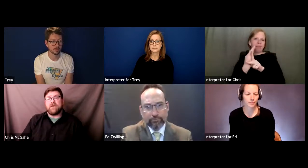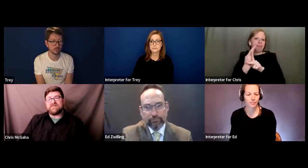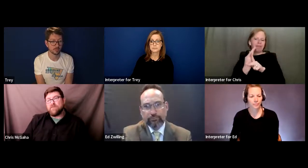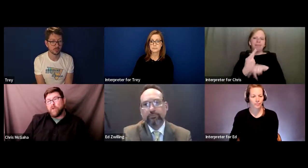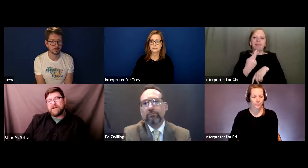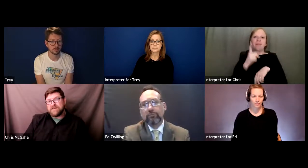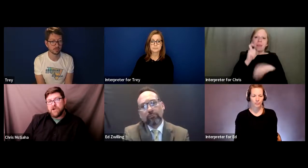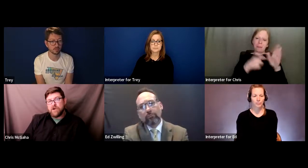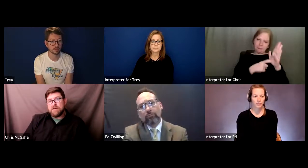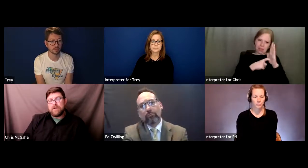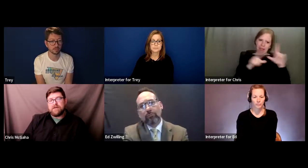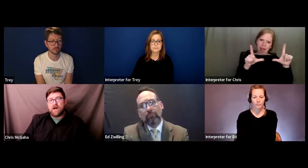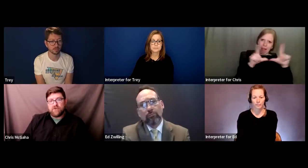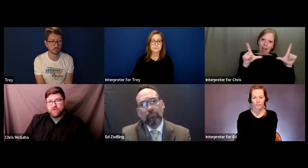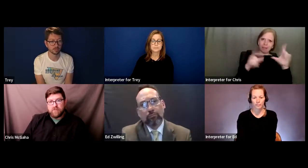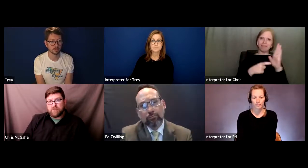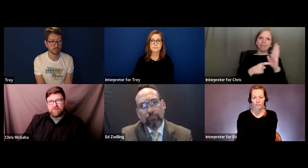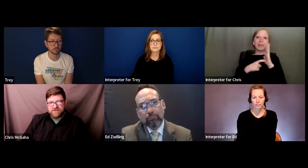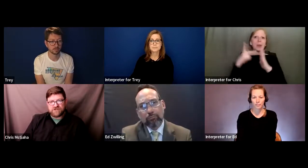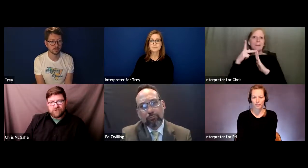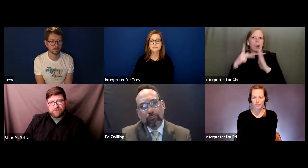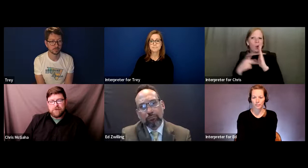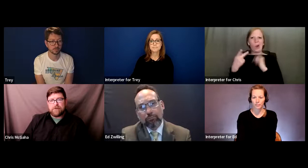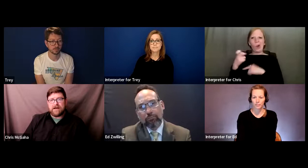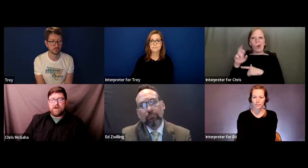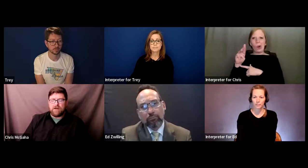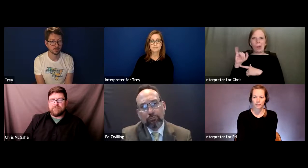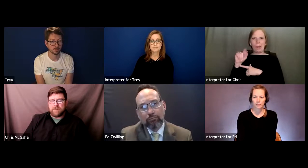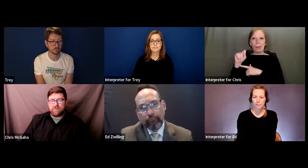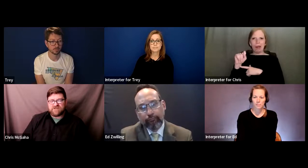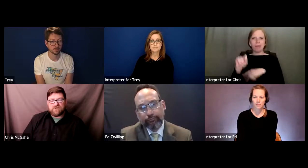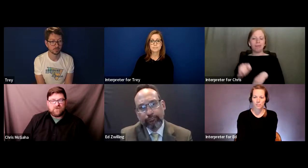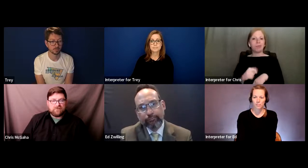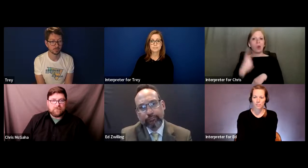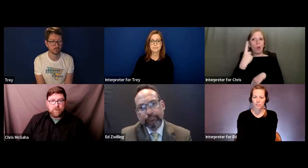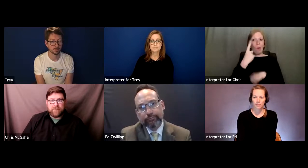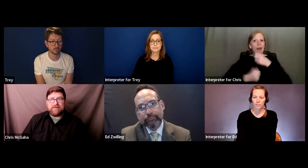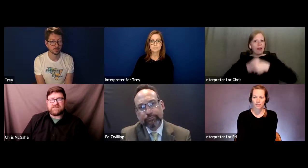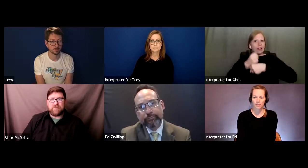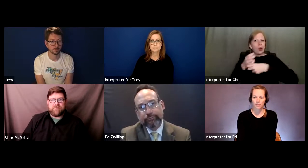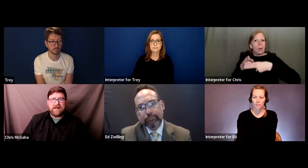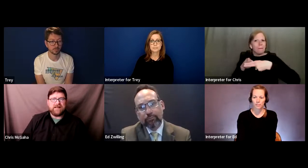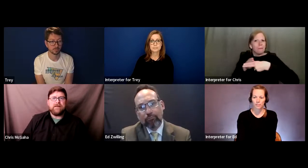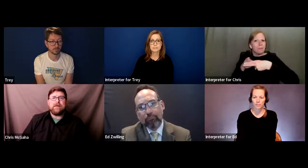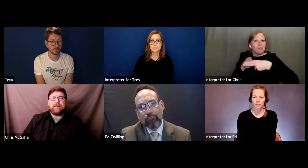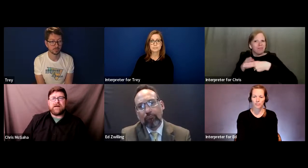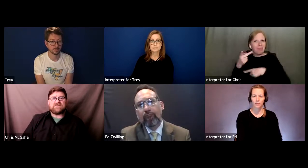There is a one-year non-renewable provisional permit that's provided.